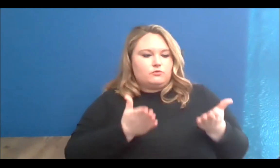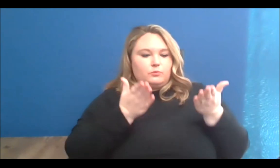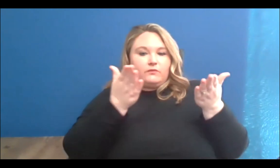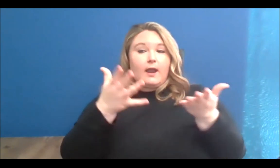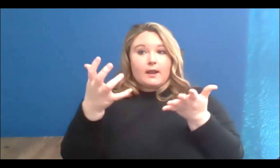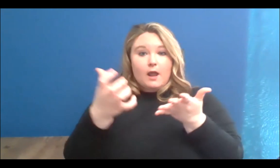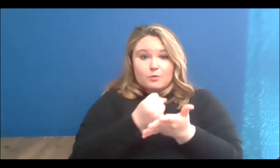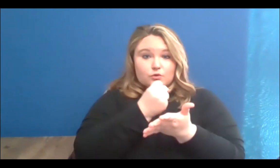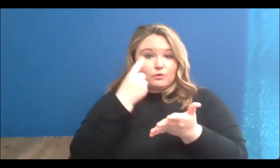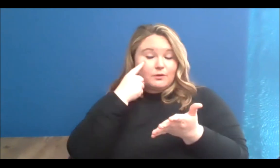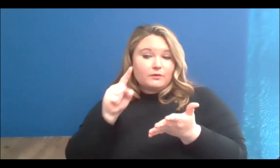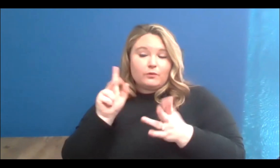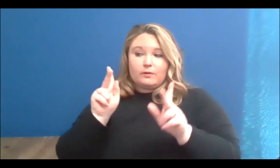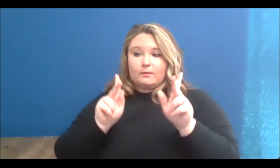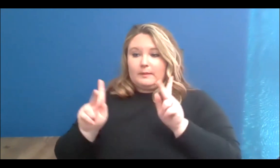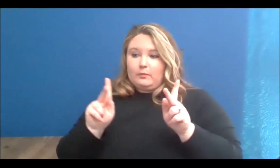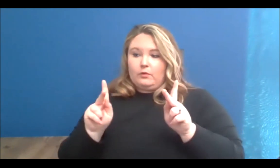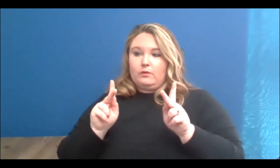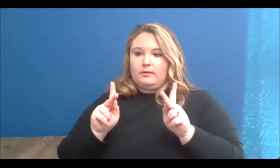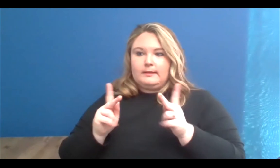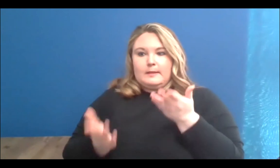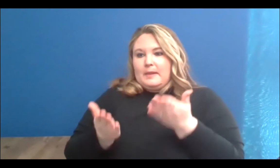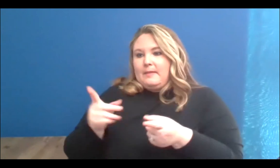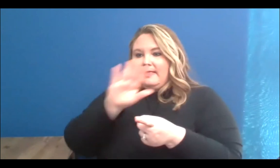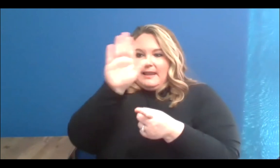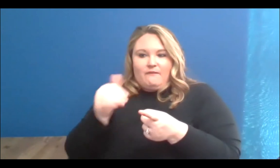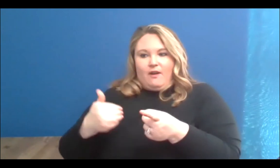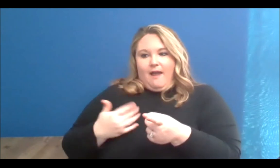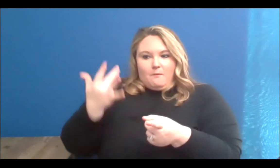have, and trying to basically make it easier for the next generation of artists